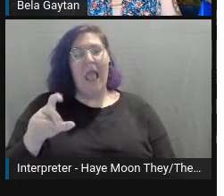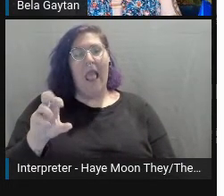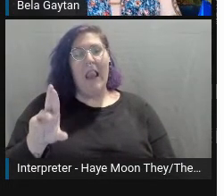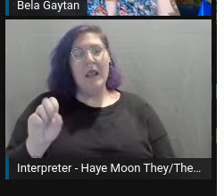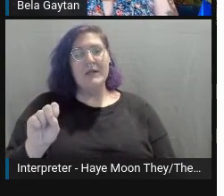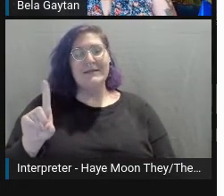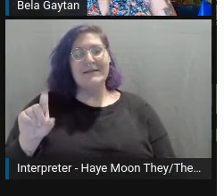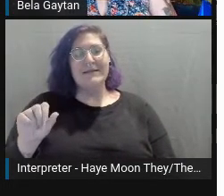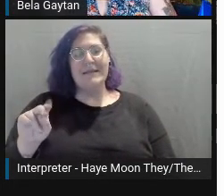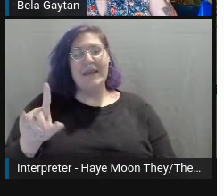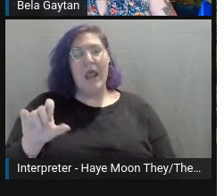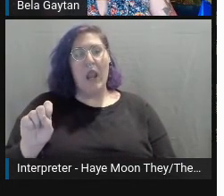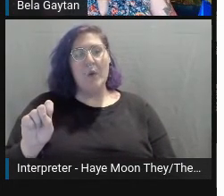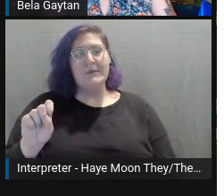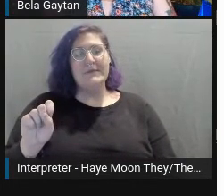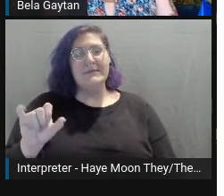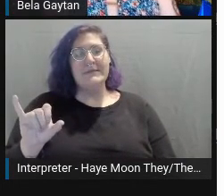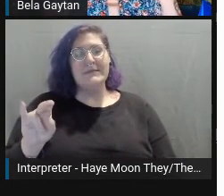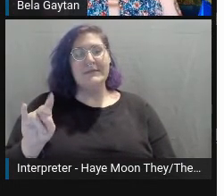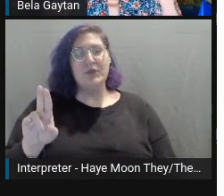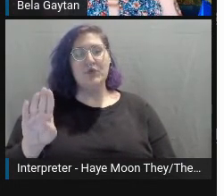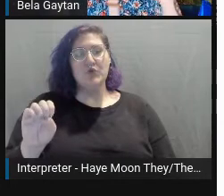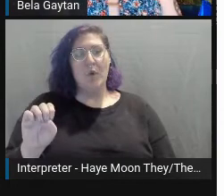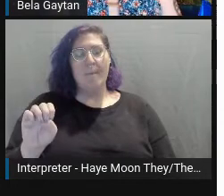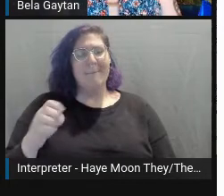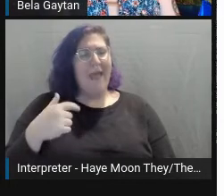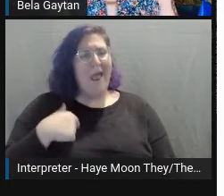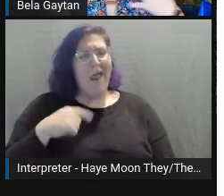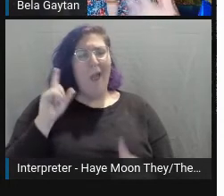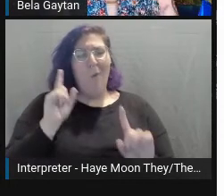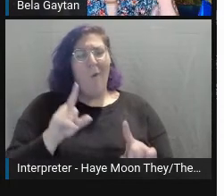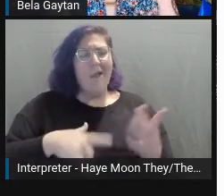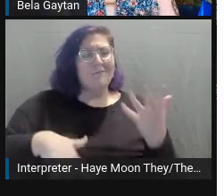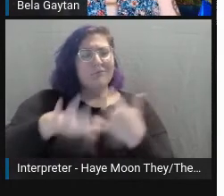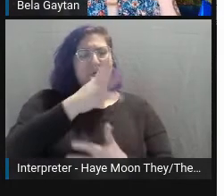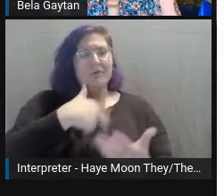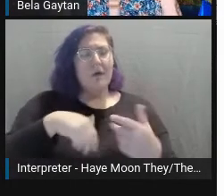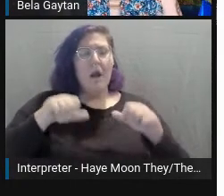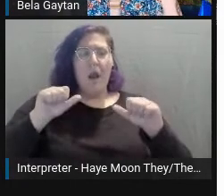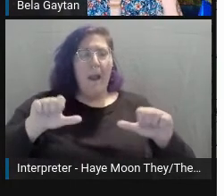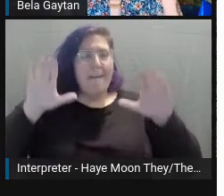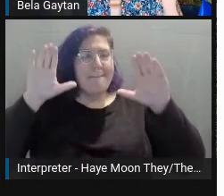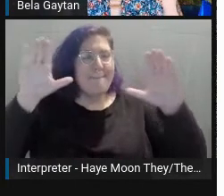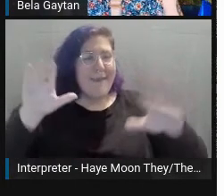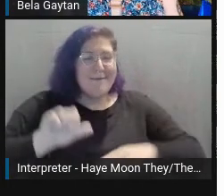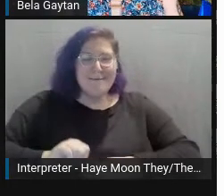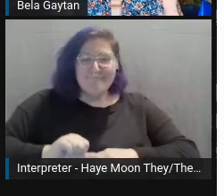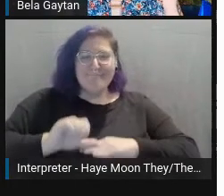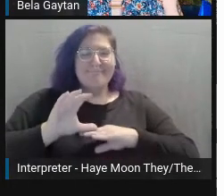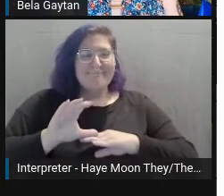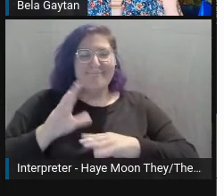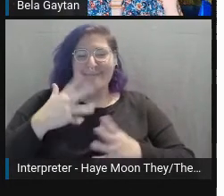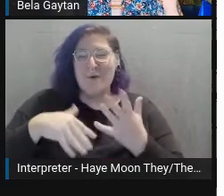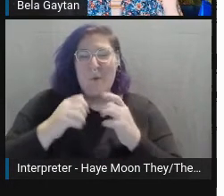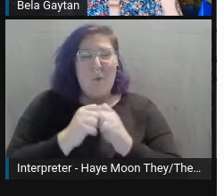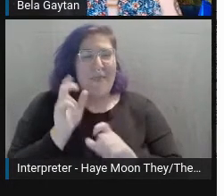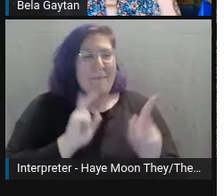so wonderful to be around so many people who understood so much about the struggles of this disease.